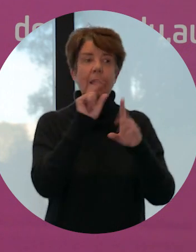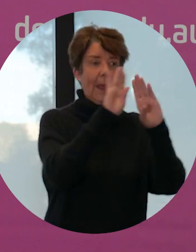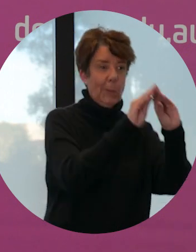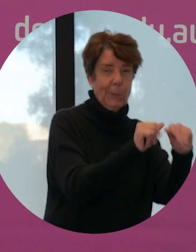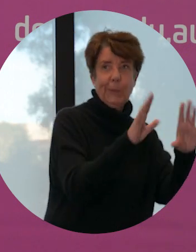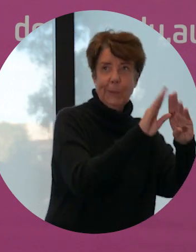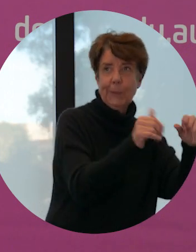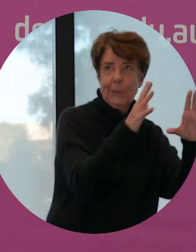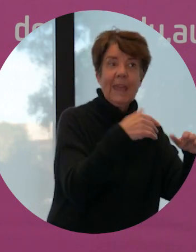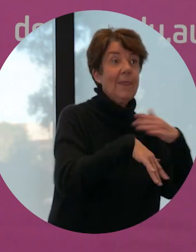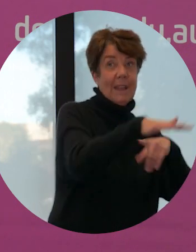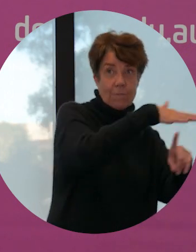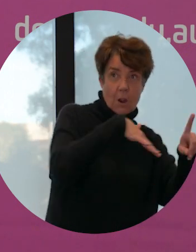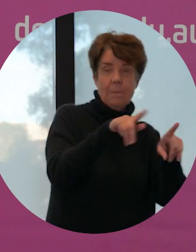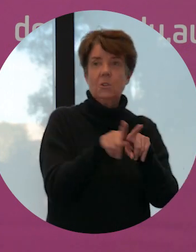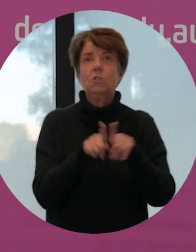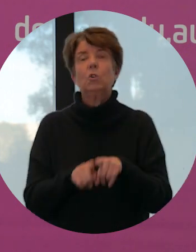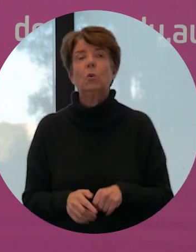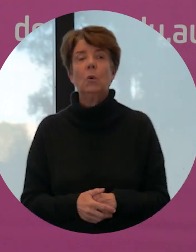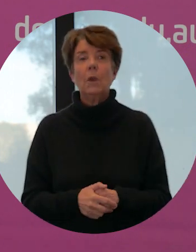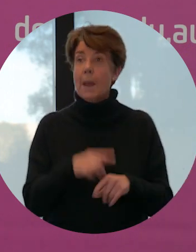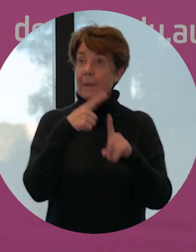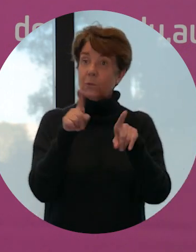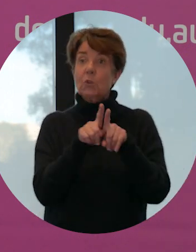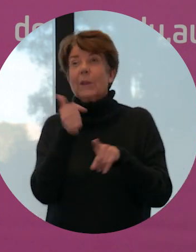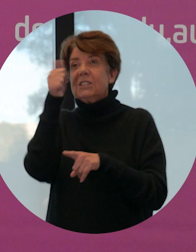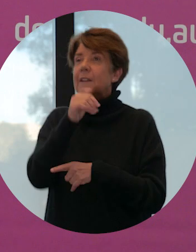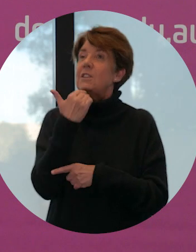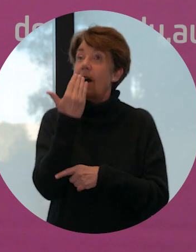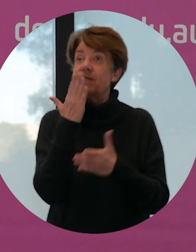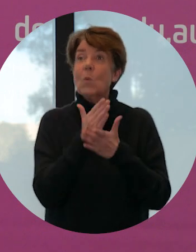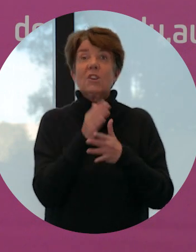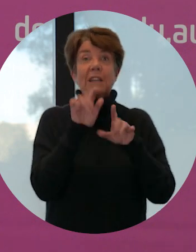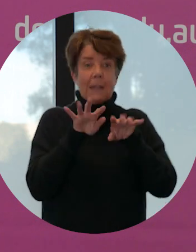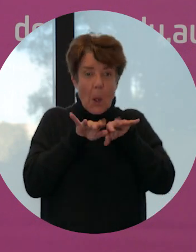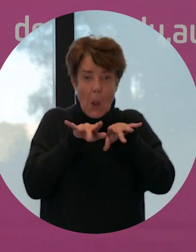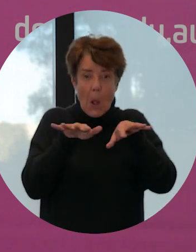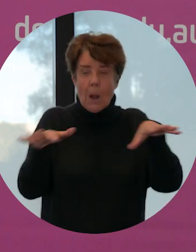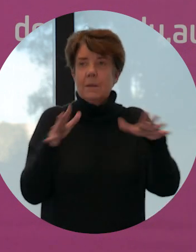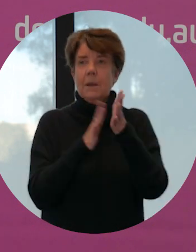but also is intelligent enough to begin to release an antimicrobial. Or in simple words,